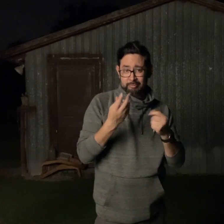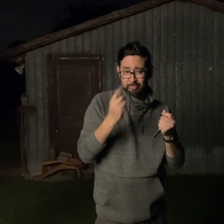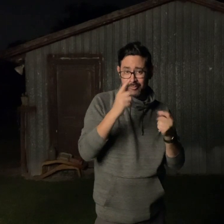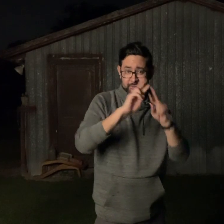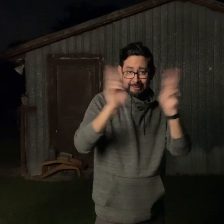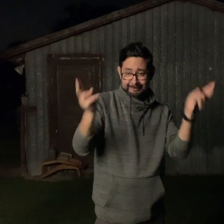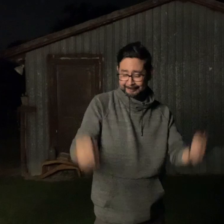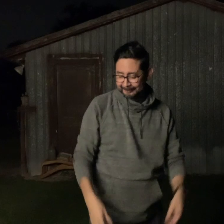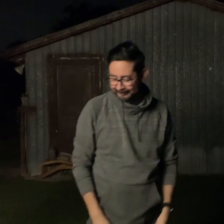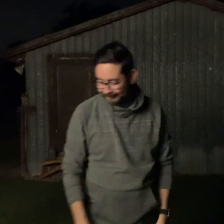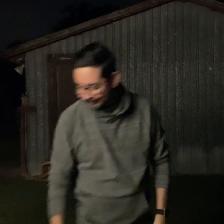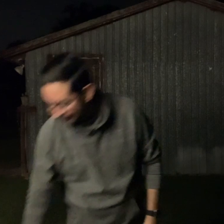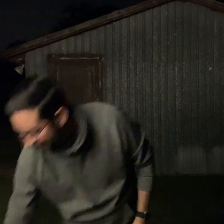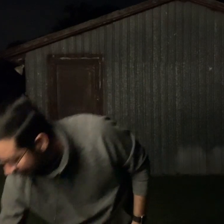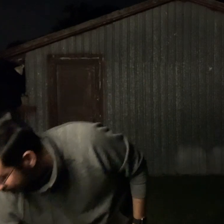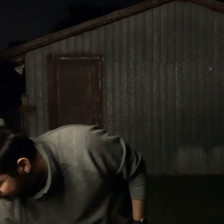That way you can see and we're ready to go!